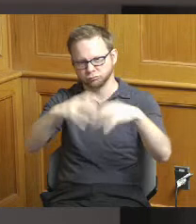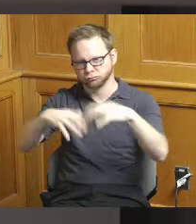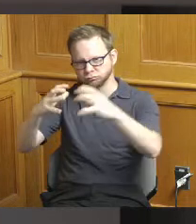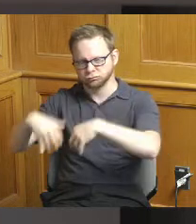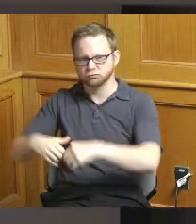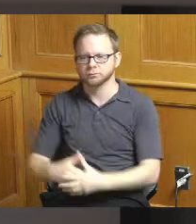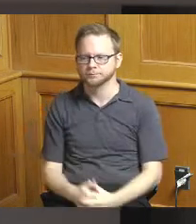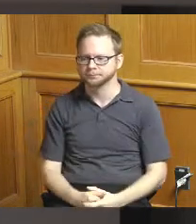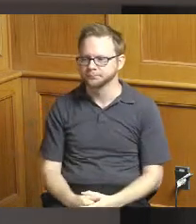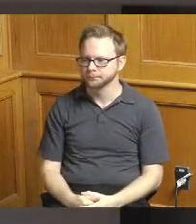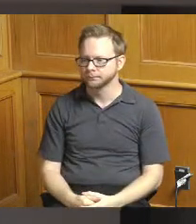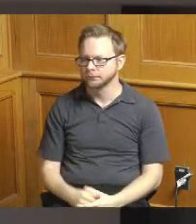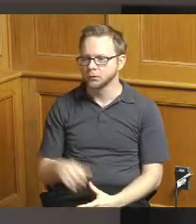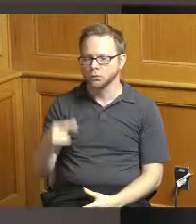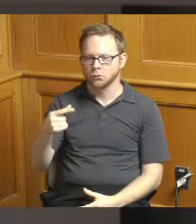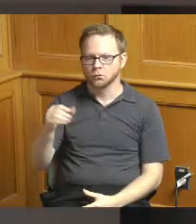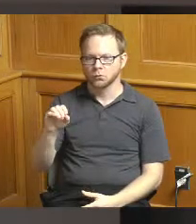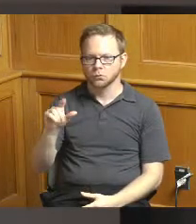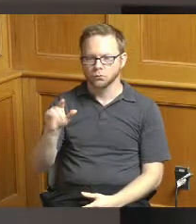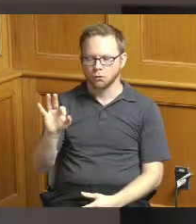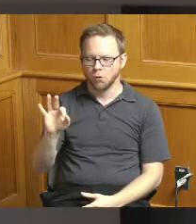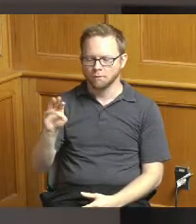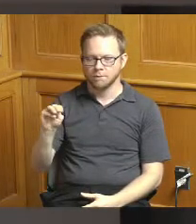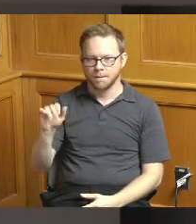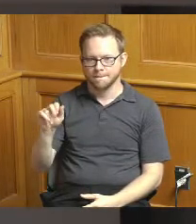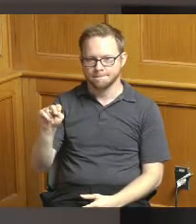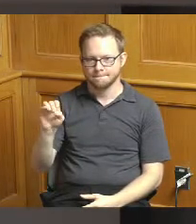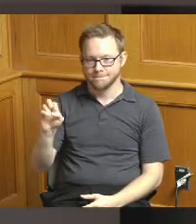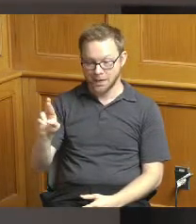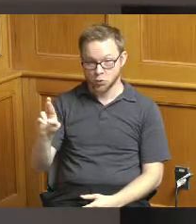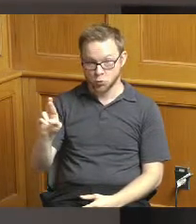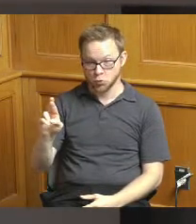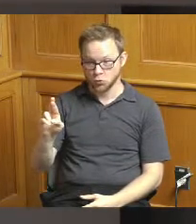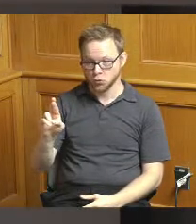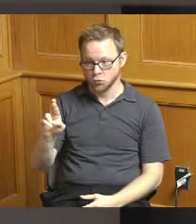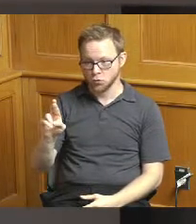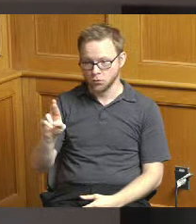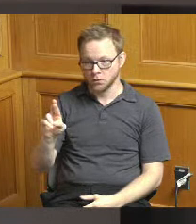Golf Manor is our next award and they're really looking to build on